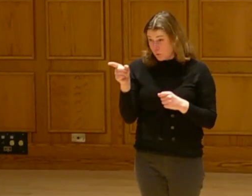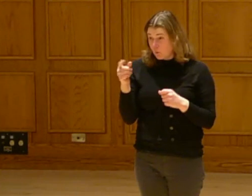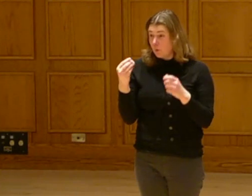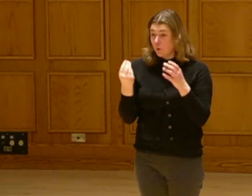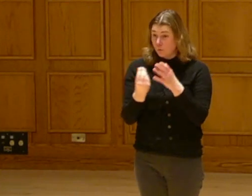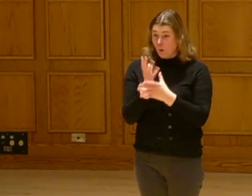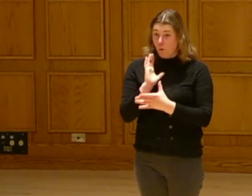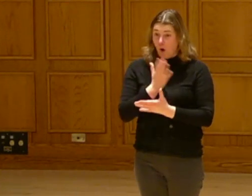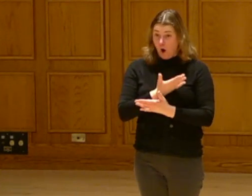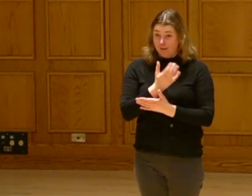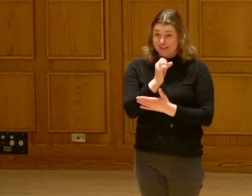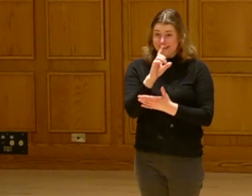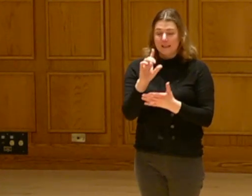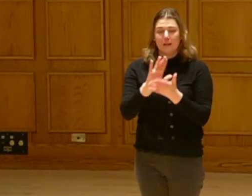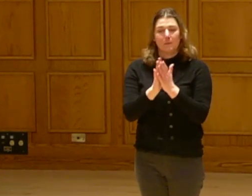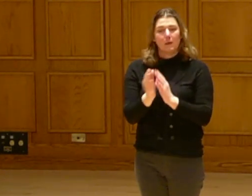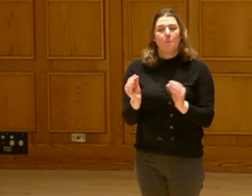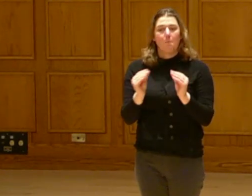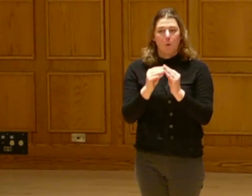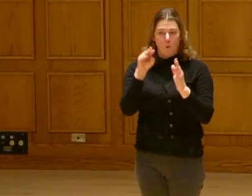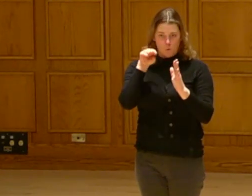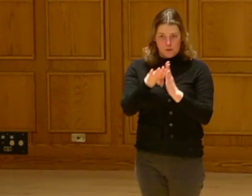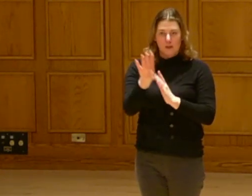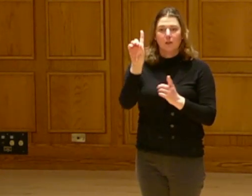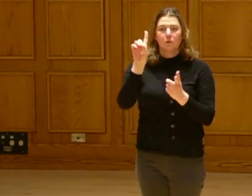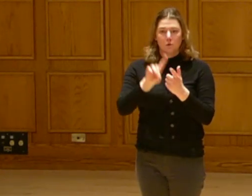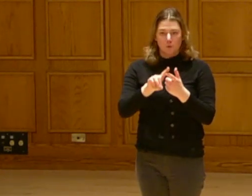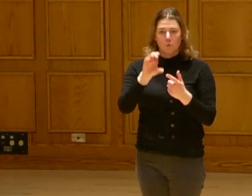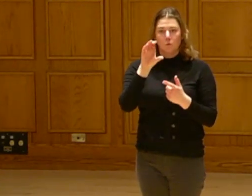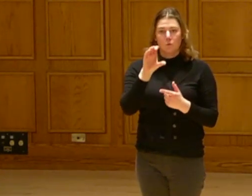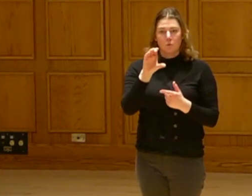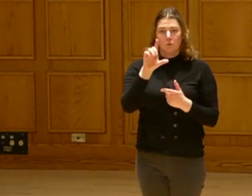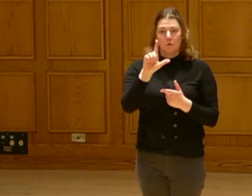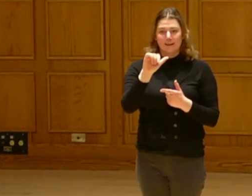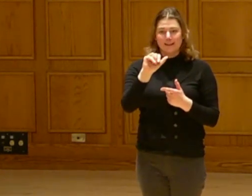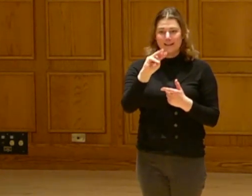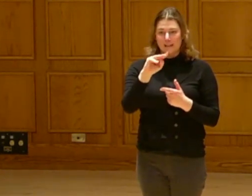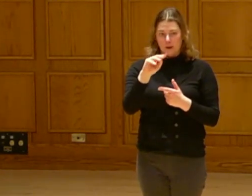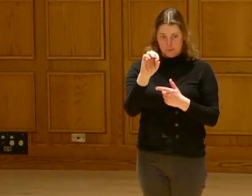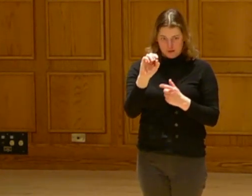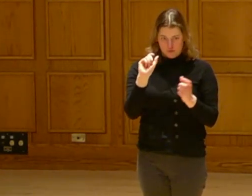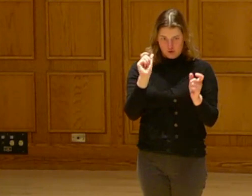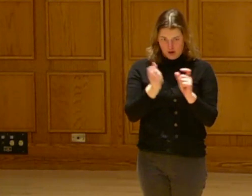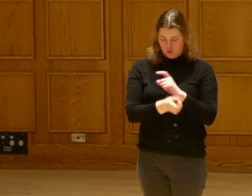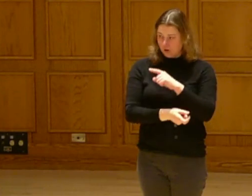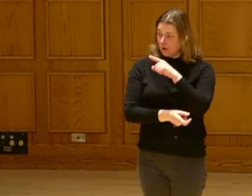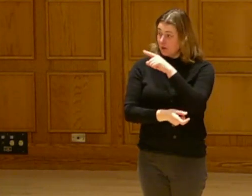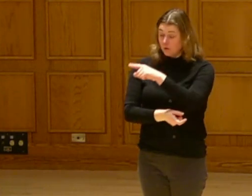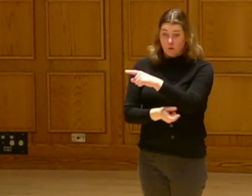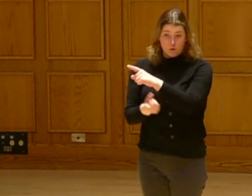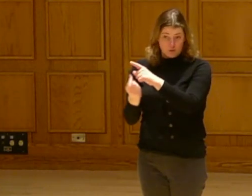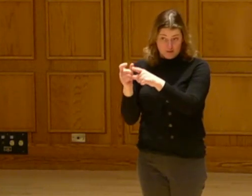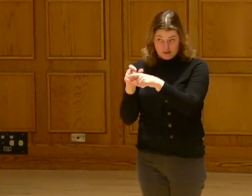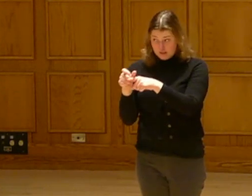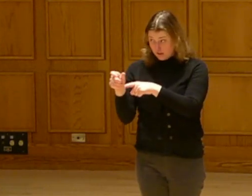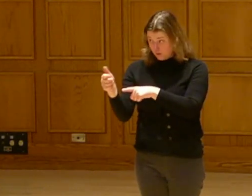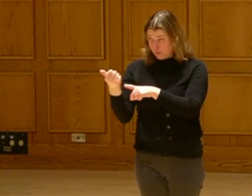single year we grow our seeds, they become more resilient to climate change.